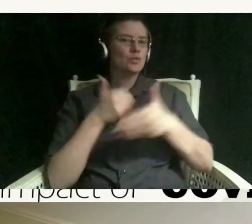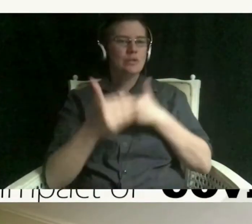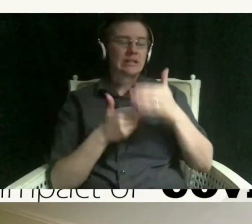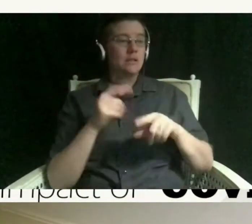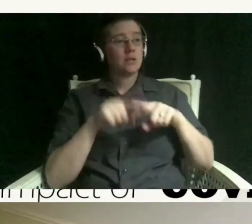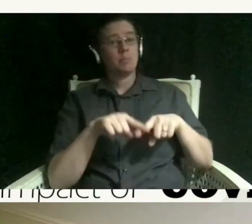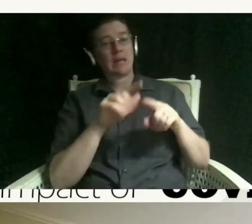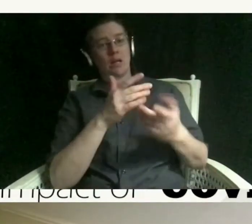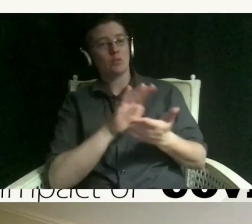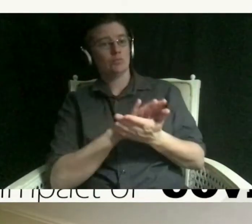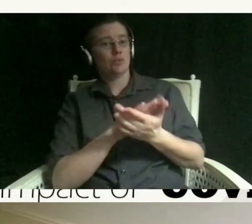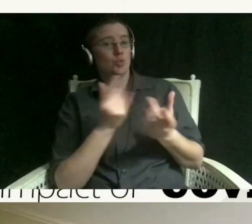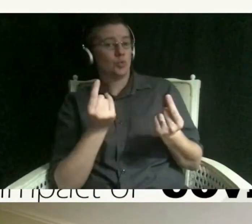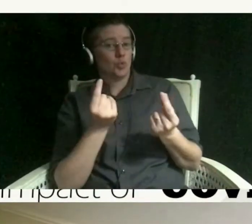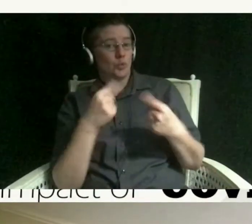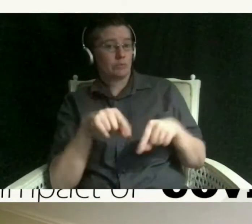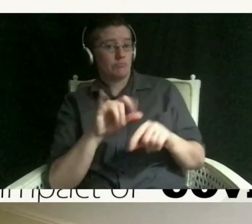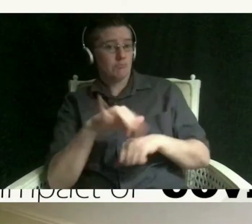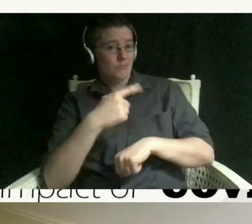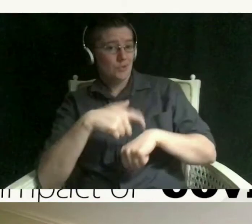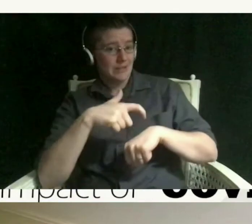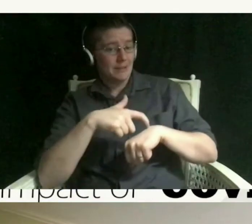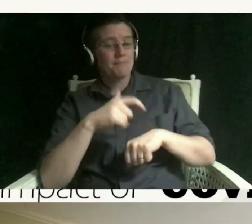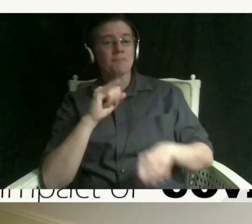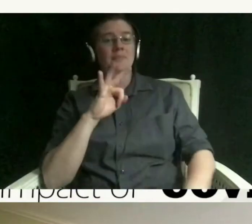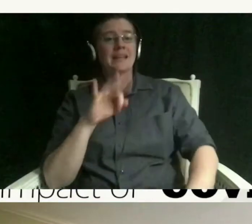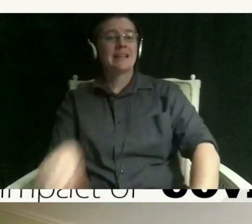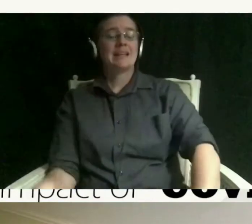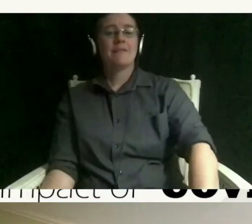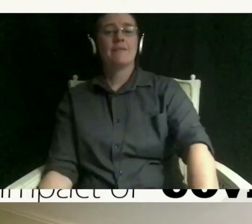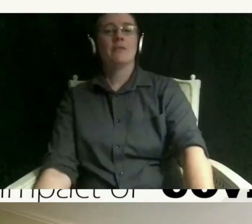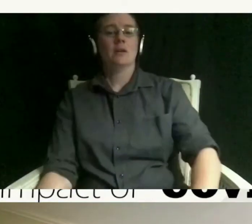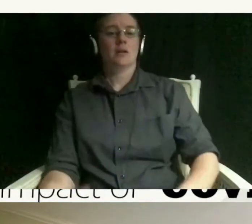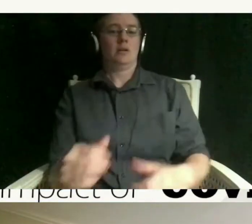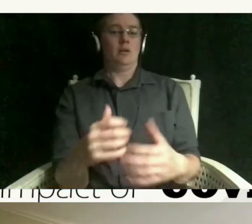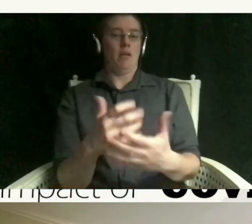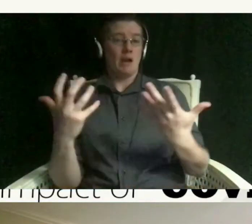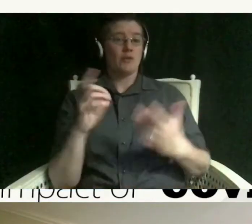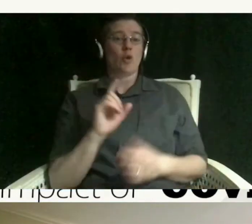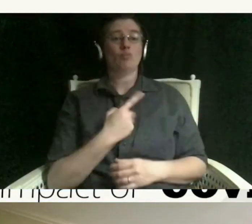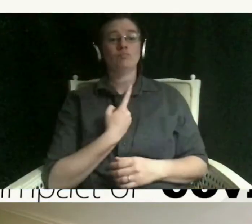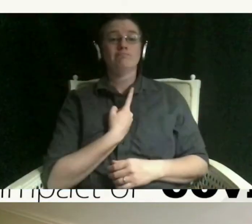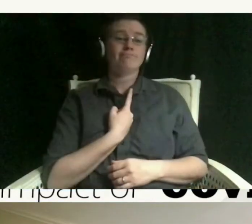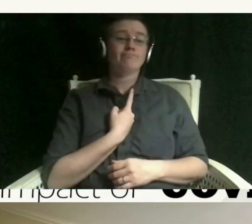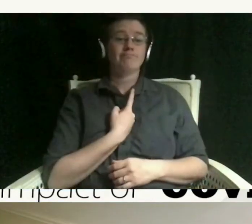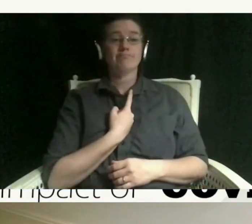doing during that time if most of that stuff is asynchronous and there's a teacher on the video